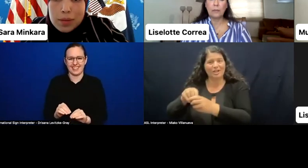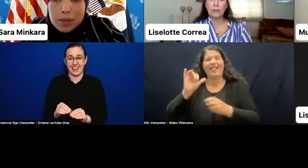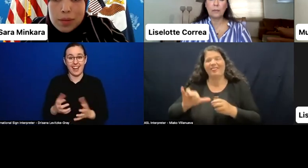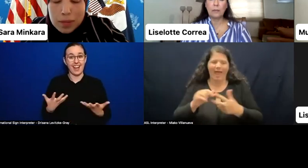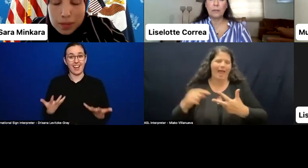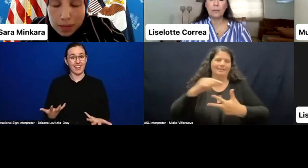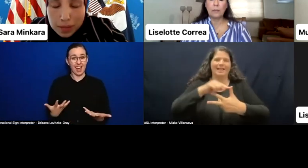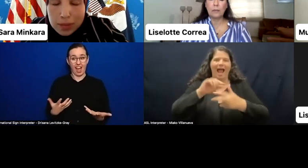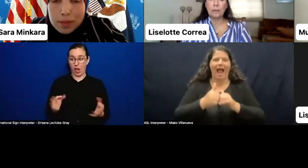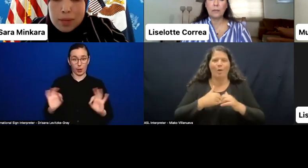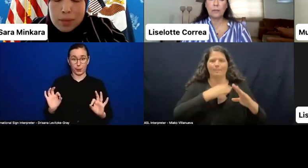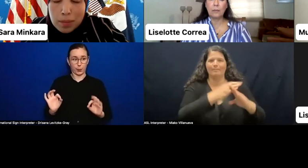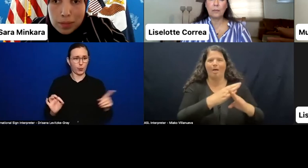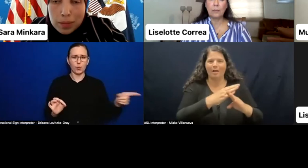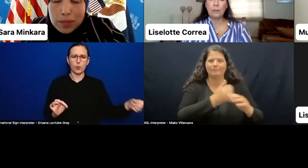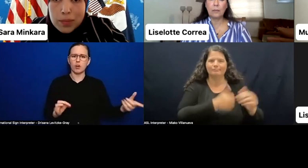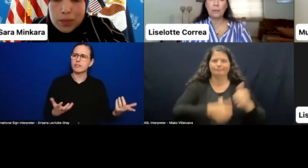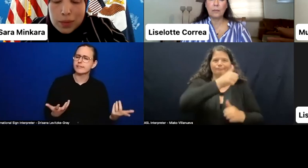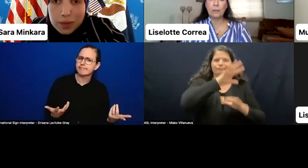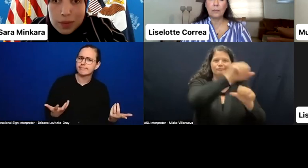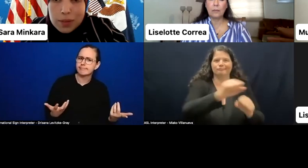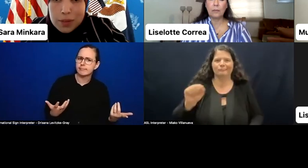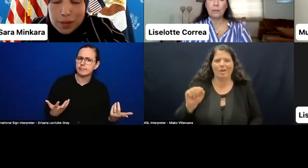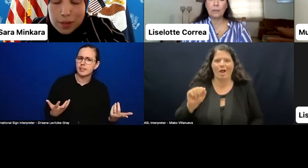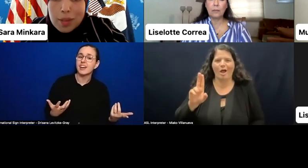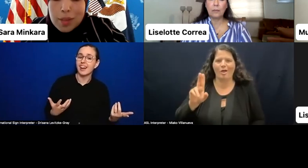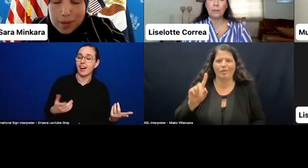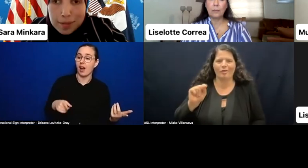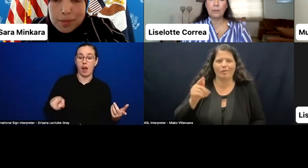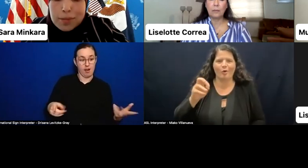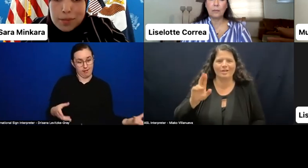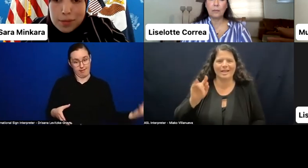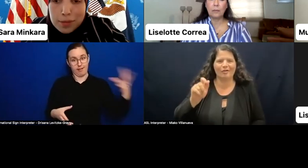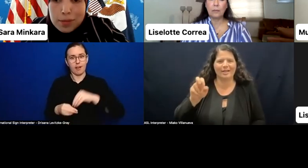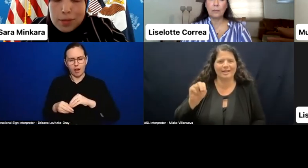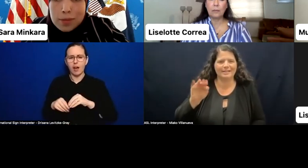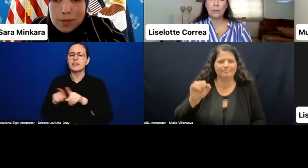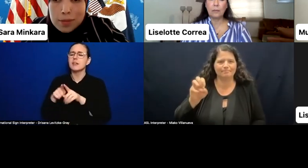And finally, on the fighting corruption piece, you know,